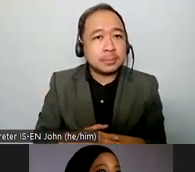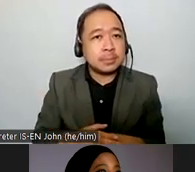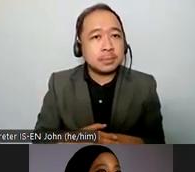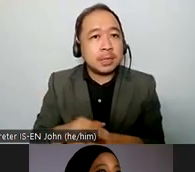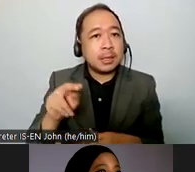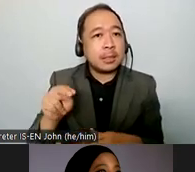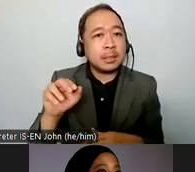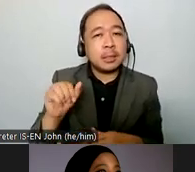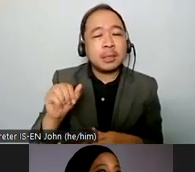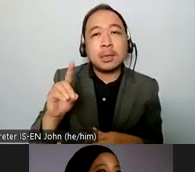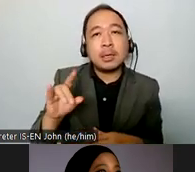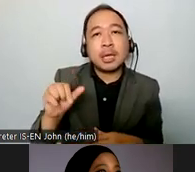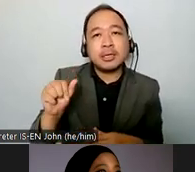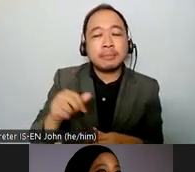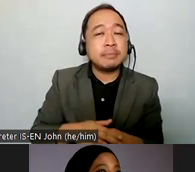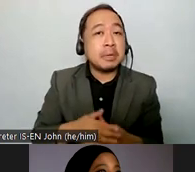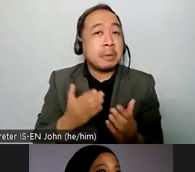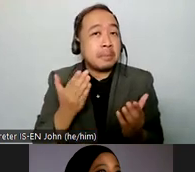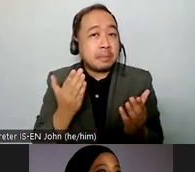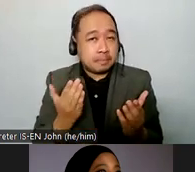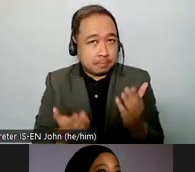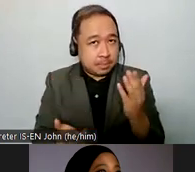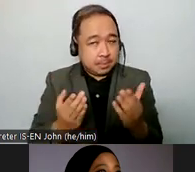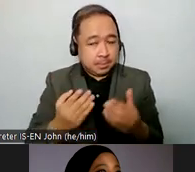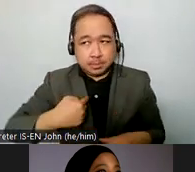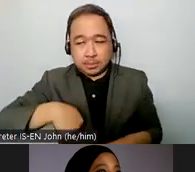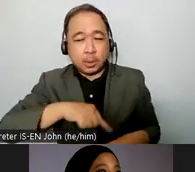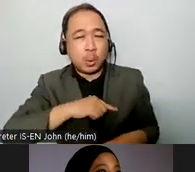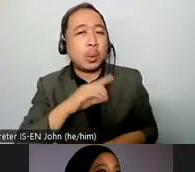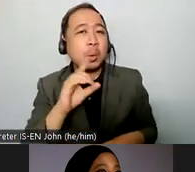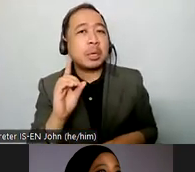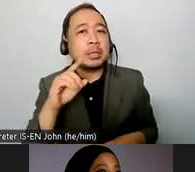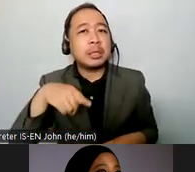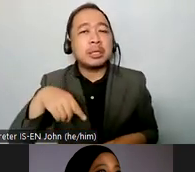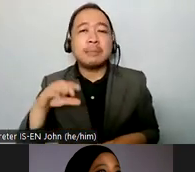who should use those guidelines to verify also where the money goes to